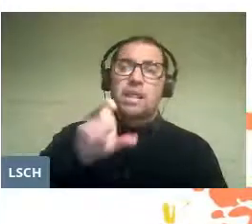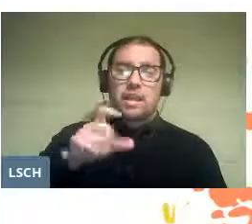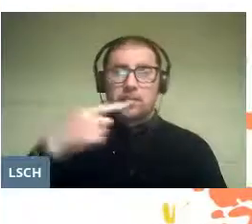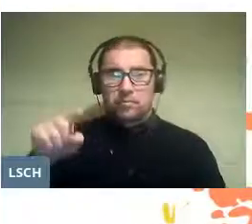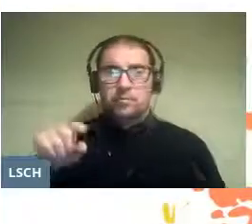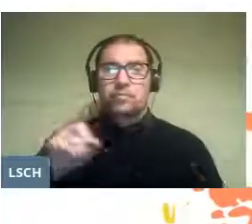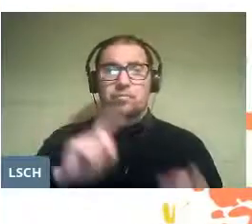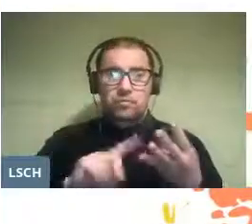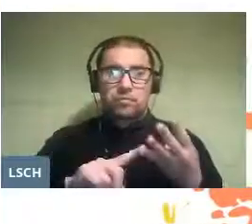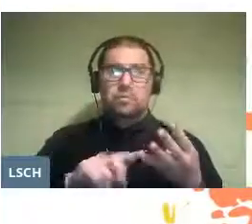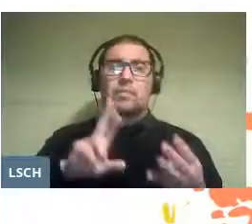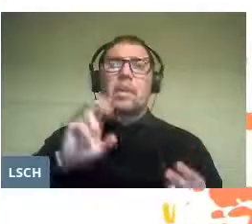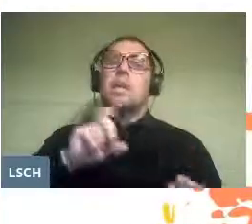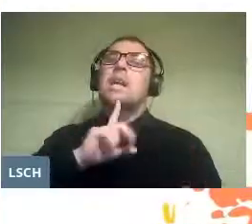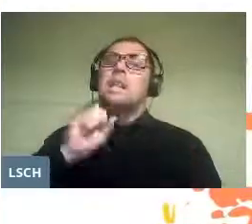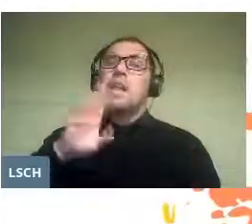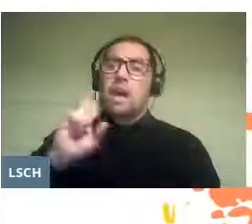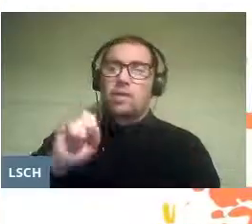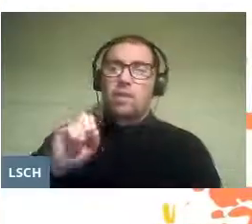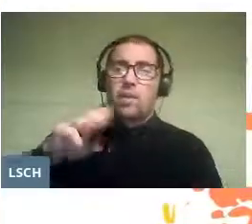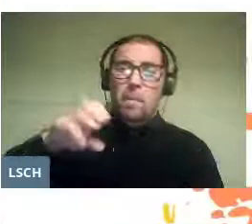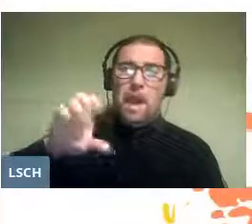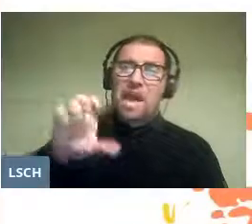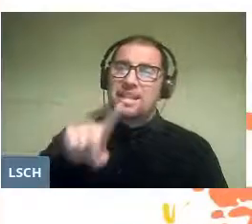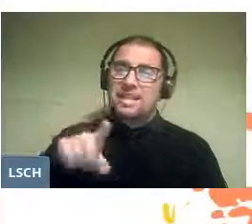Altarpiece by Master Pedro by Manuel de Falla,